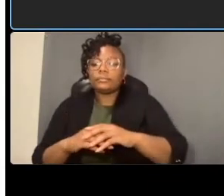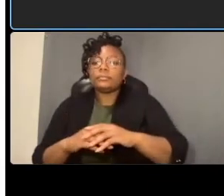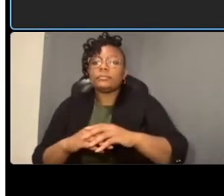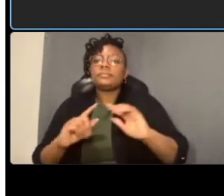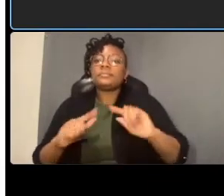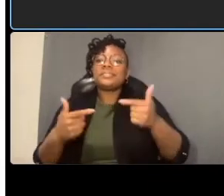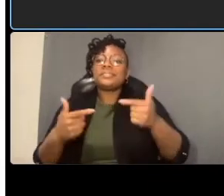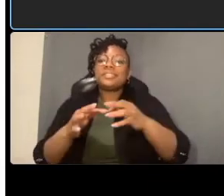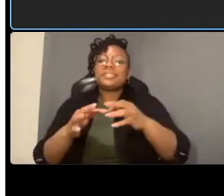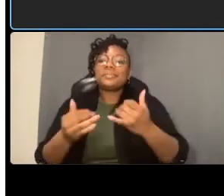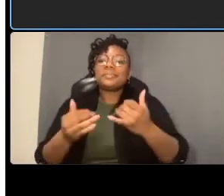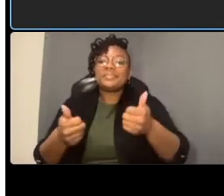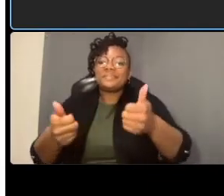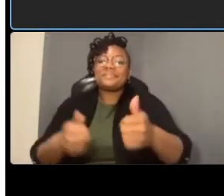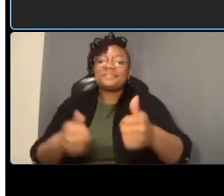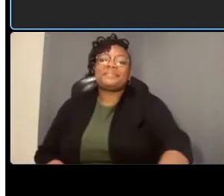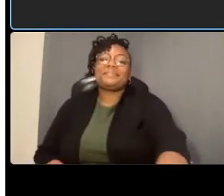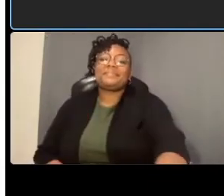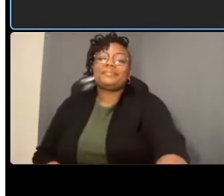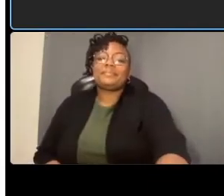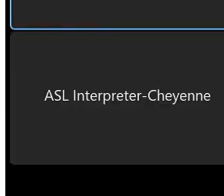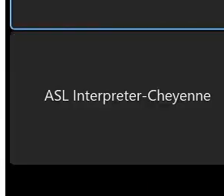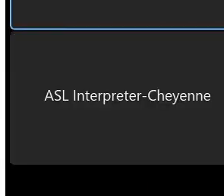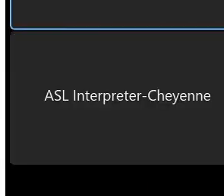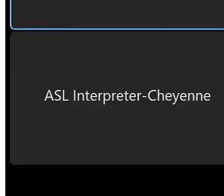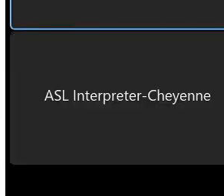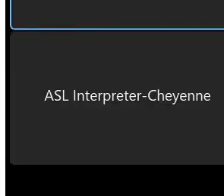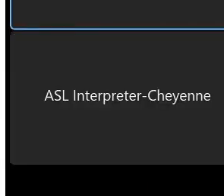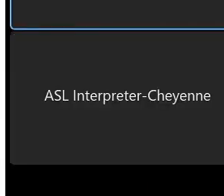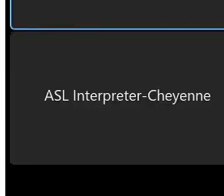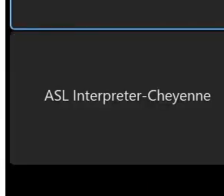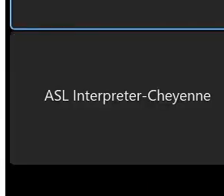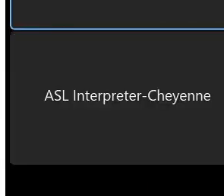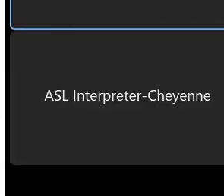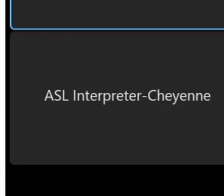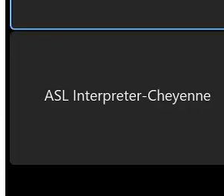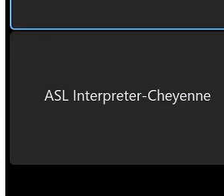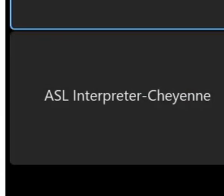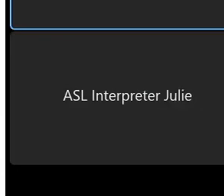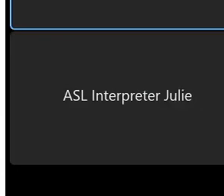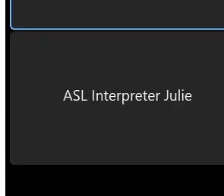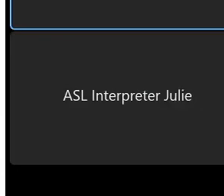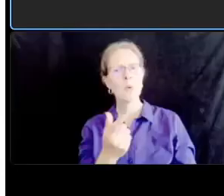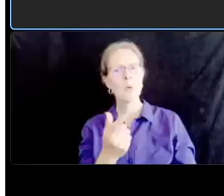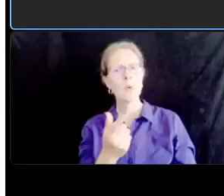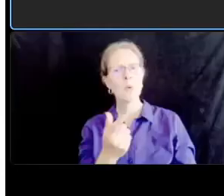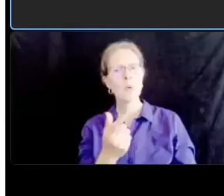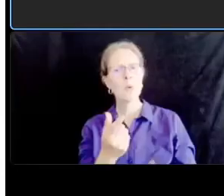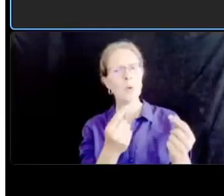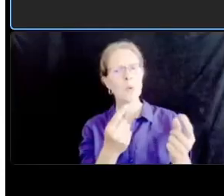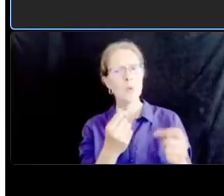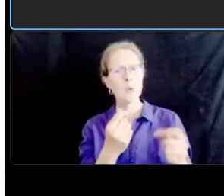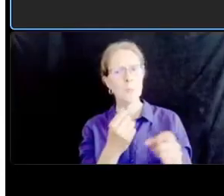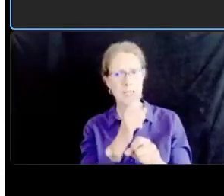will there be automated enforcement as part of this project uh i think i said earlier that that